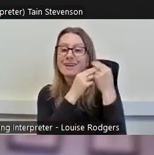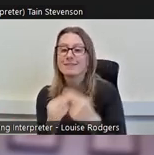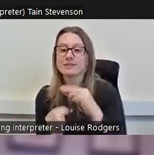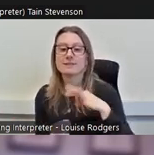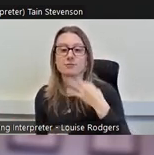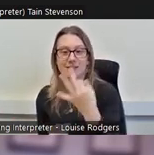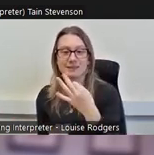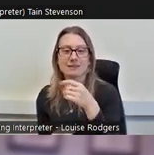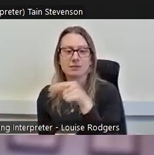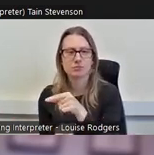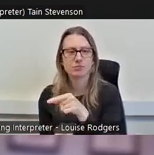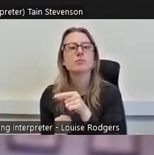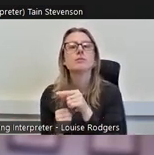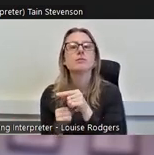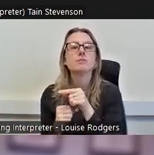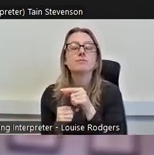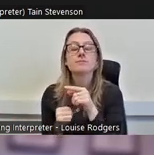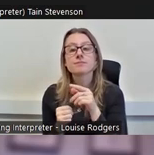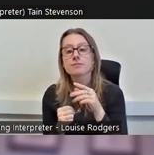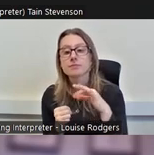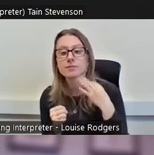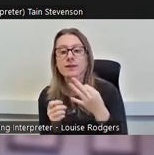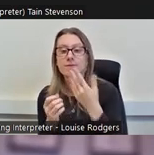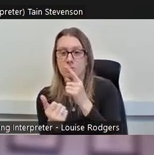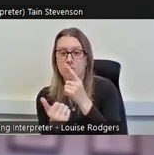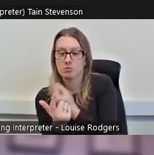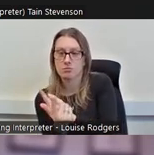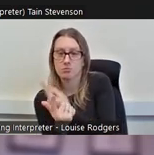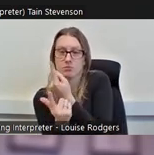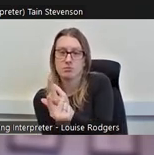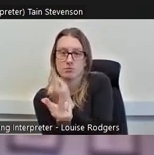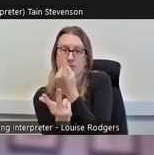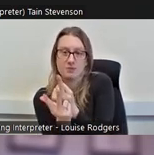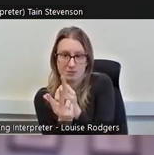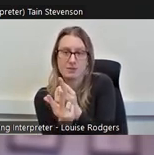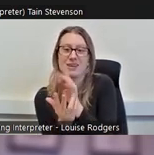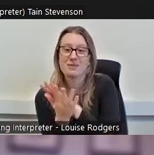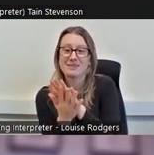the proportion of volunteers from quintile 1, 2, and 3 and that's the 60% most deprived areas